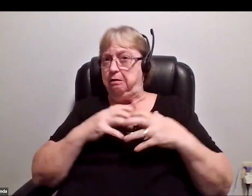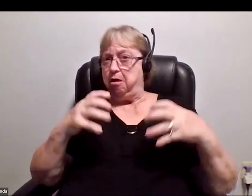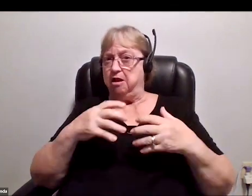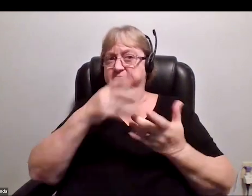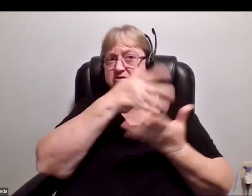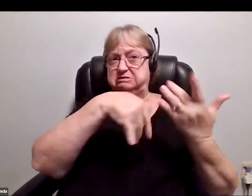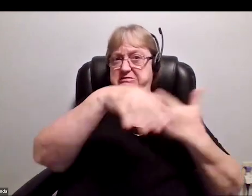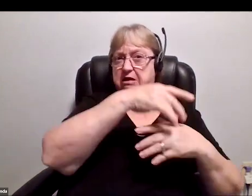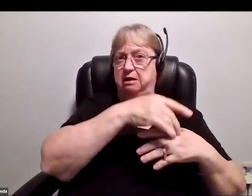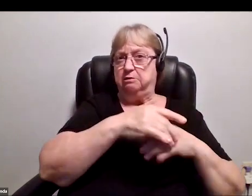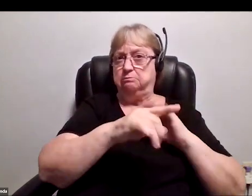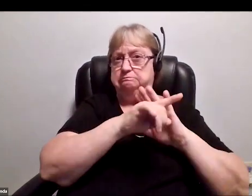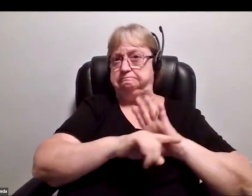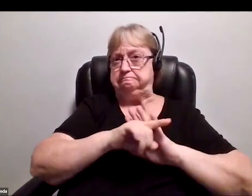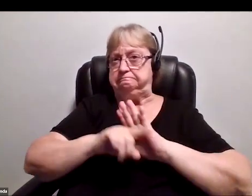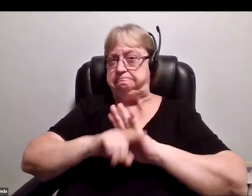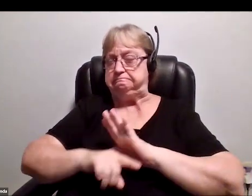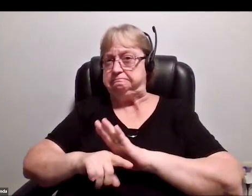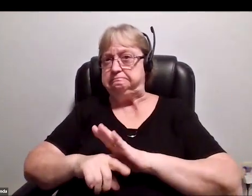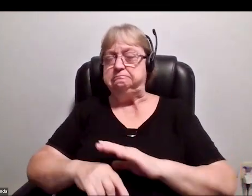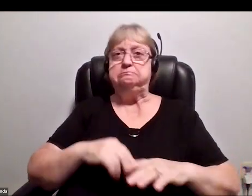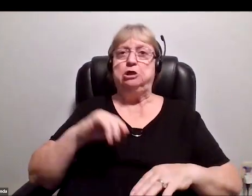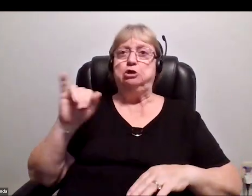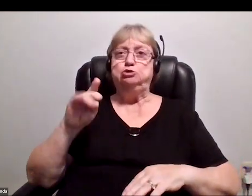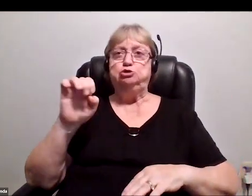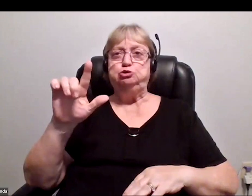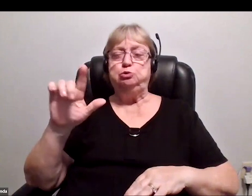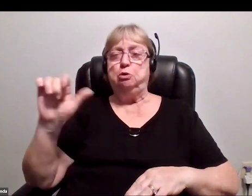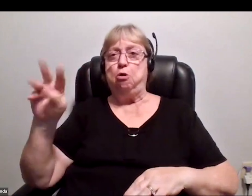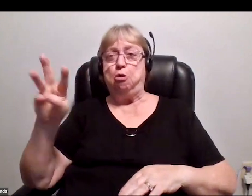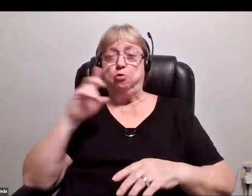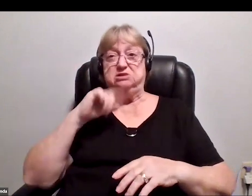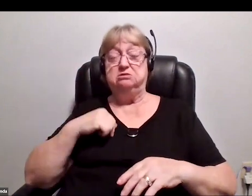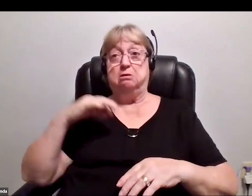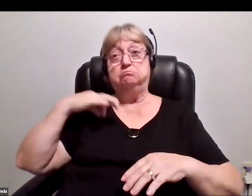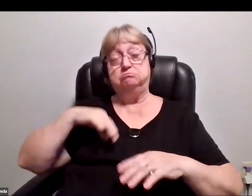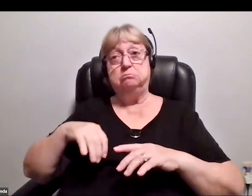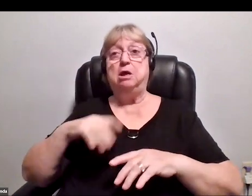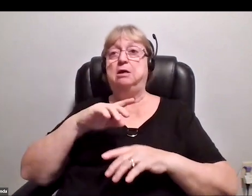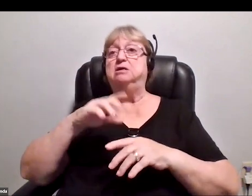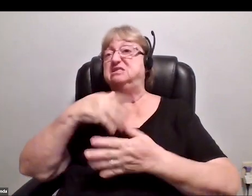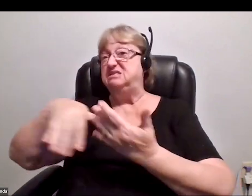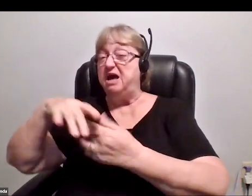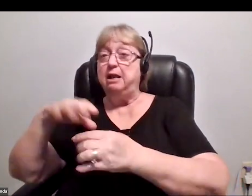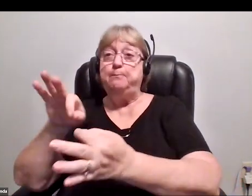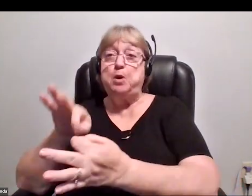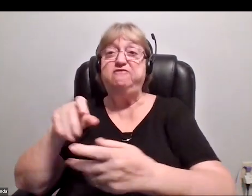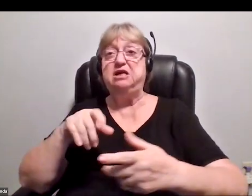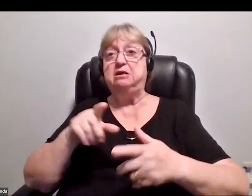Ethan Hawke was one of those guys. Jude Law was one of the privileged ones who was societally perfect, but he broke his back.